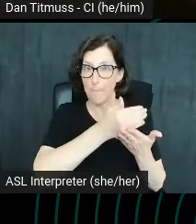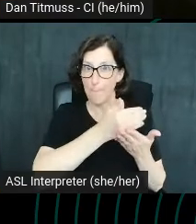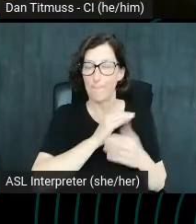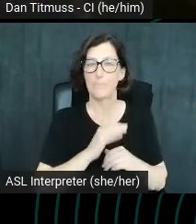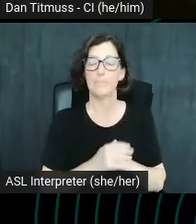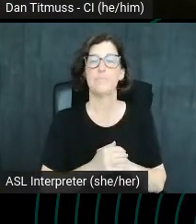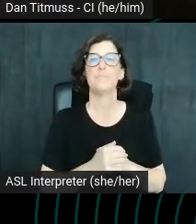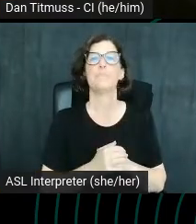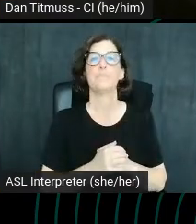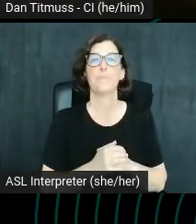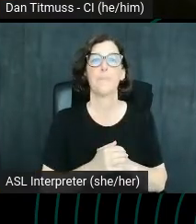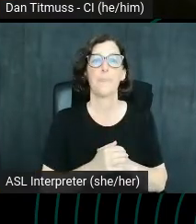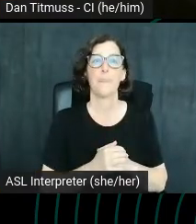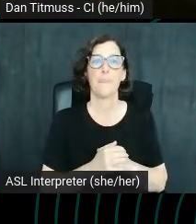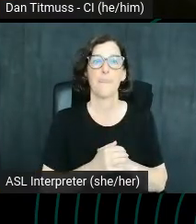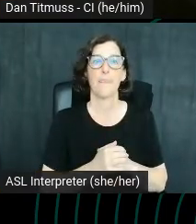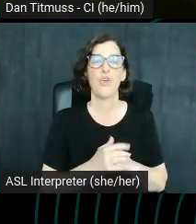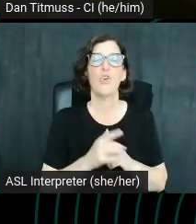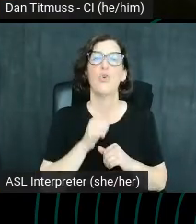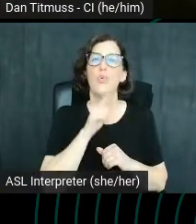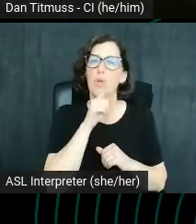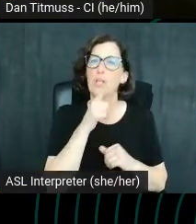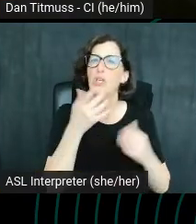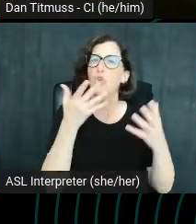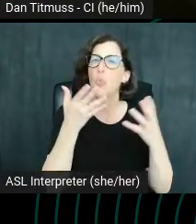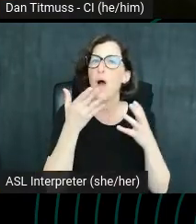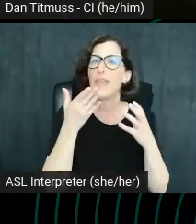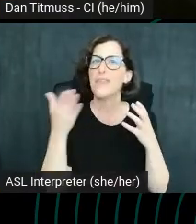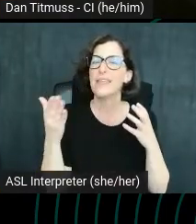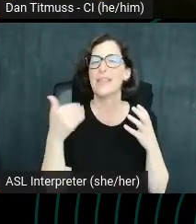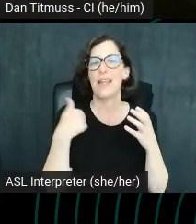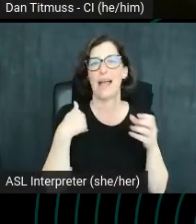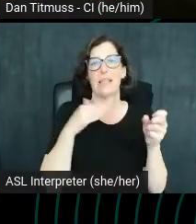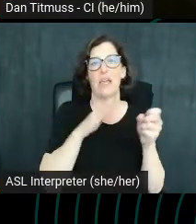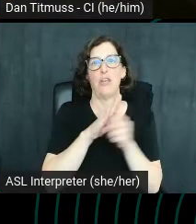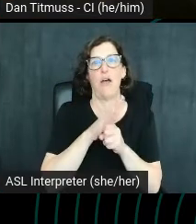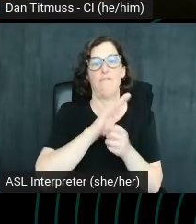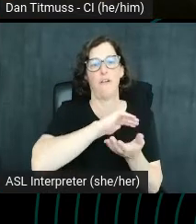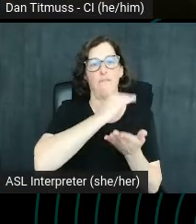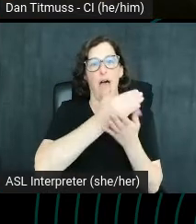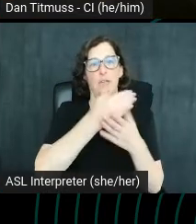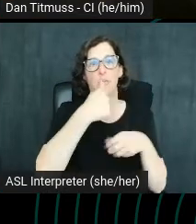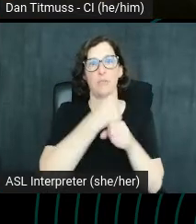And just a reminder, we're really looking for stuff that has enough volume to make it worth it on YouTube.